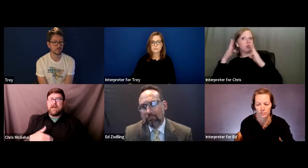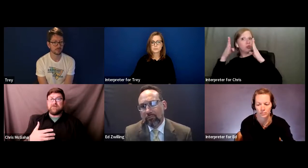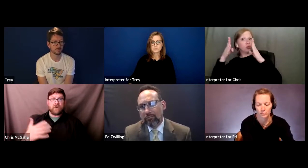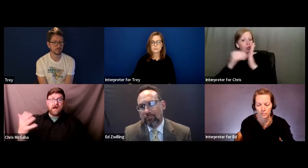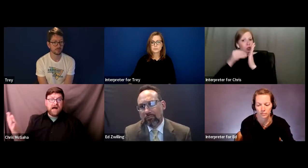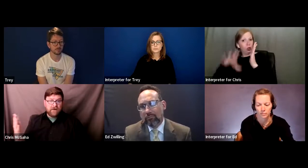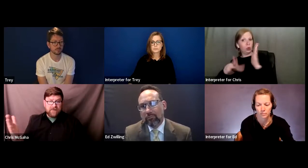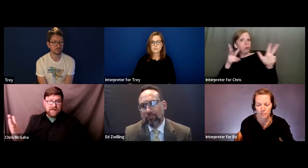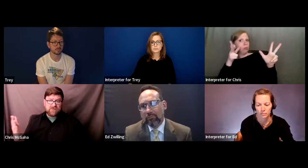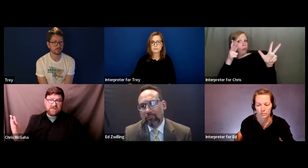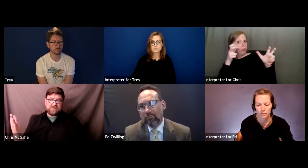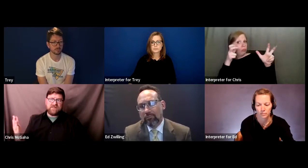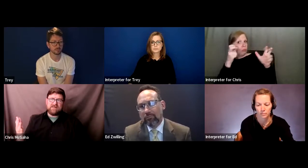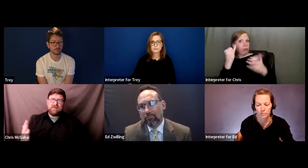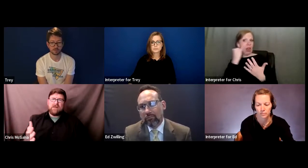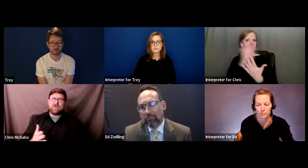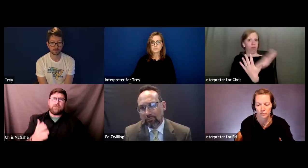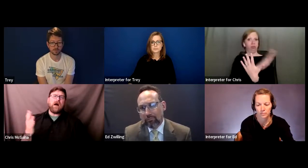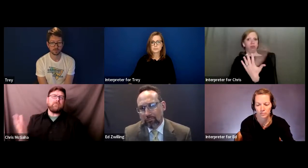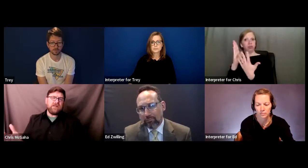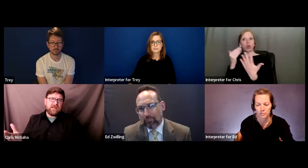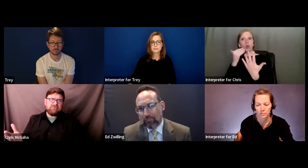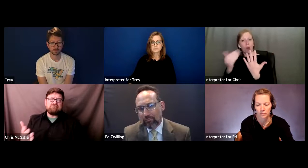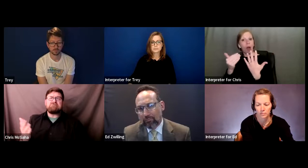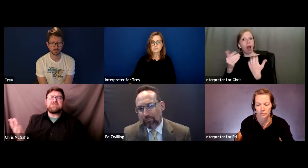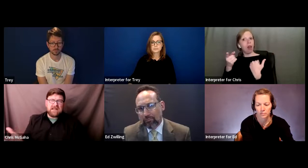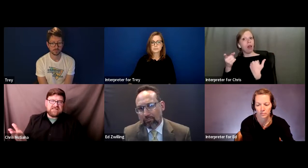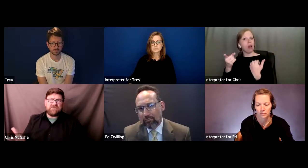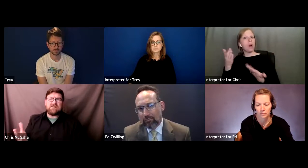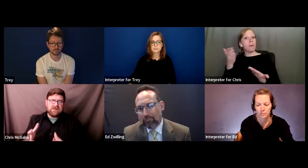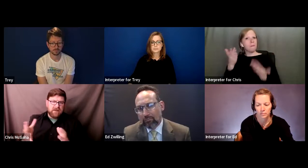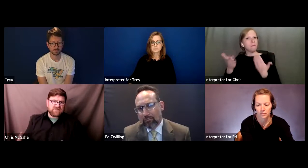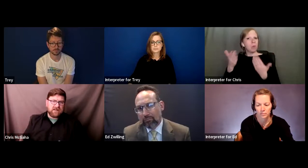And if they're high on that receptive end, they're probably scientifically based on that